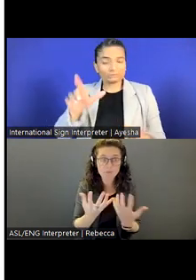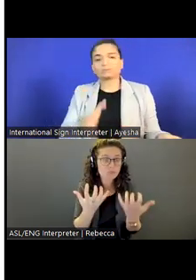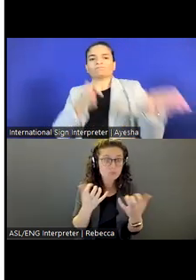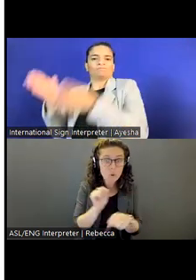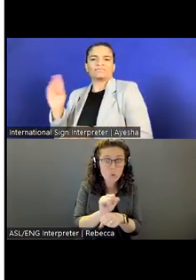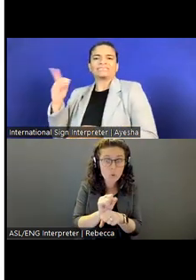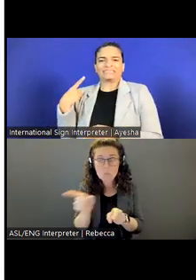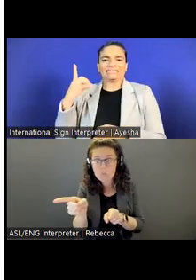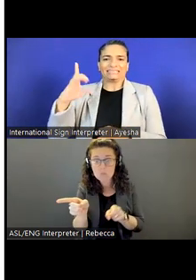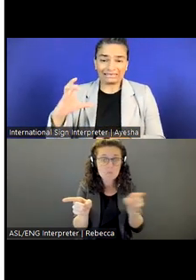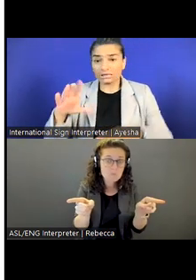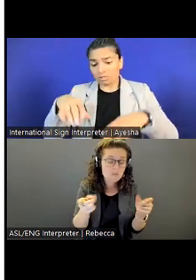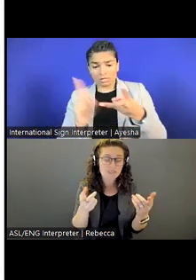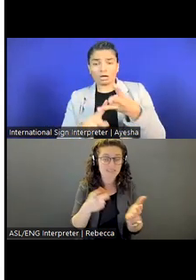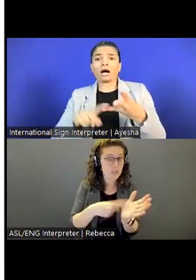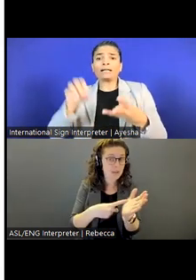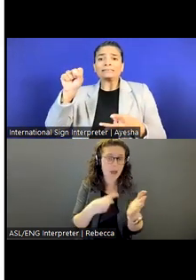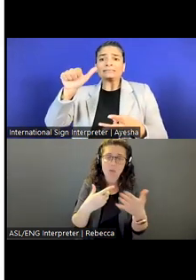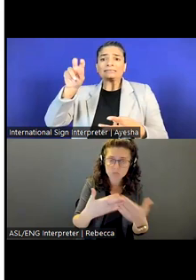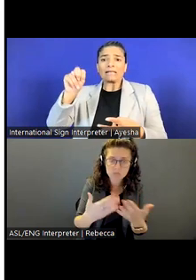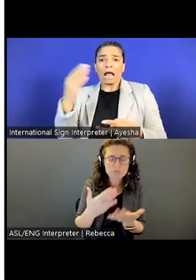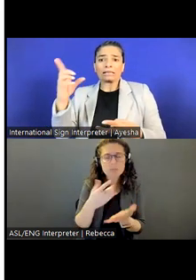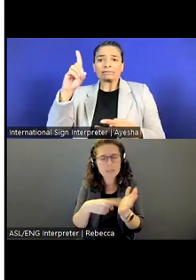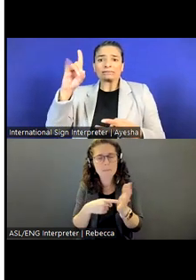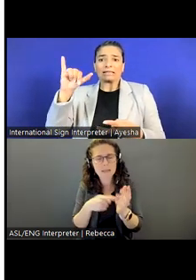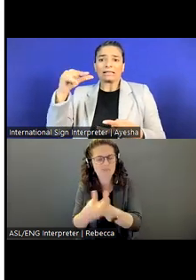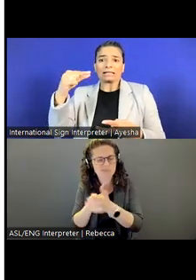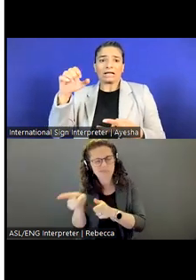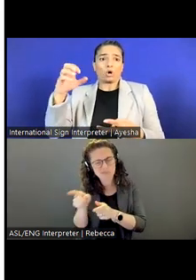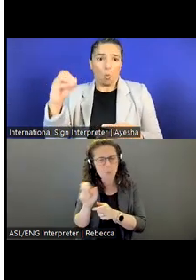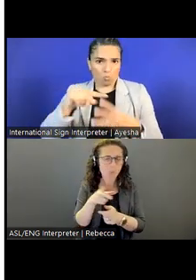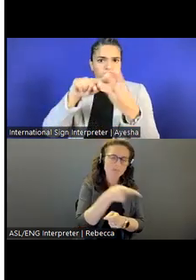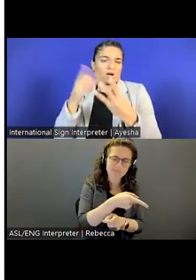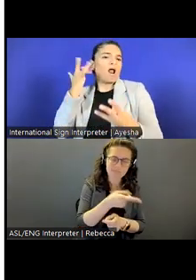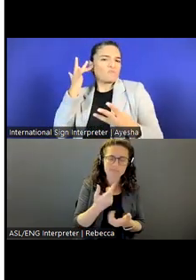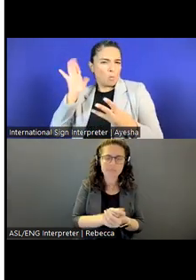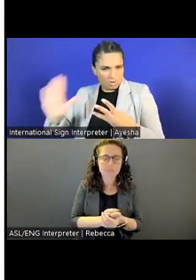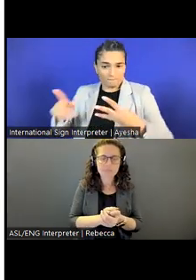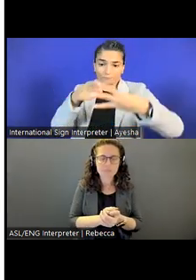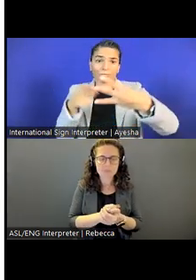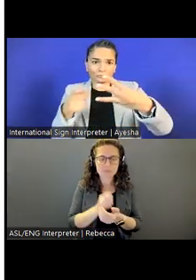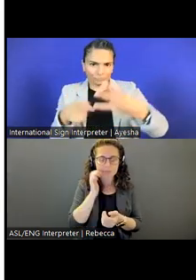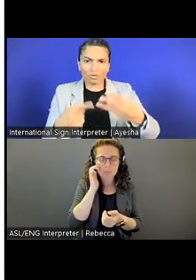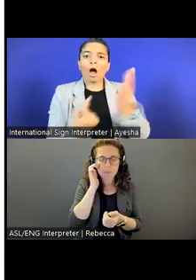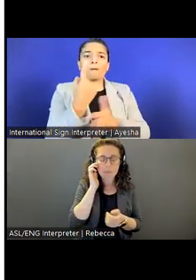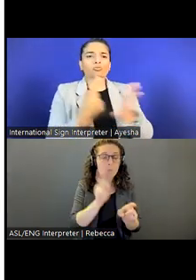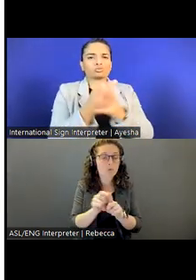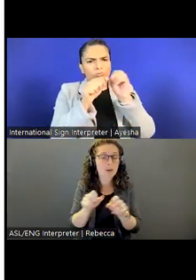Sometimes we have preference for one over the other for a certain reason. We also have opportunities for hybrid work.